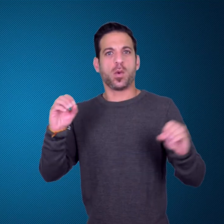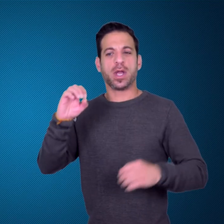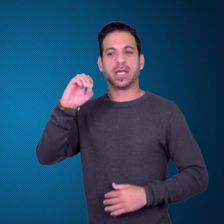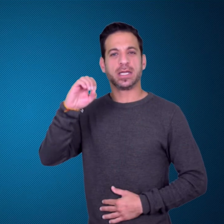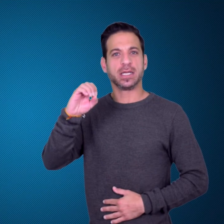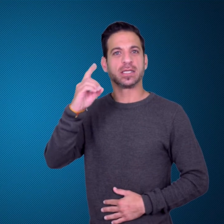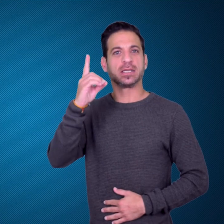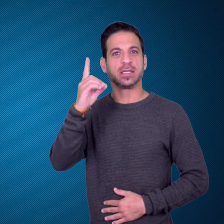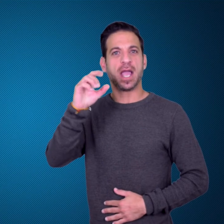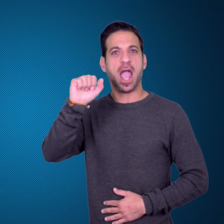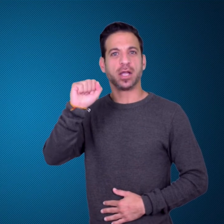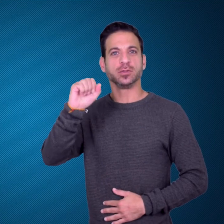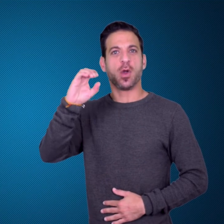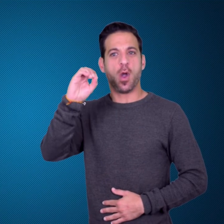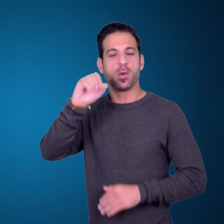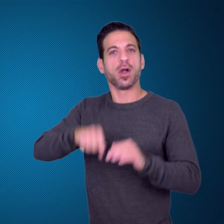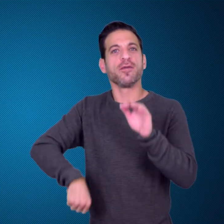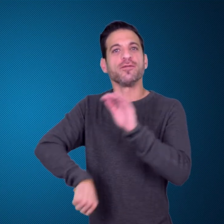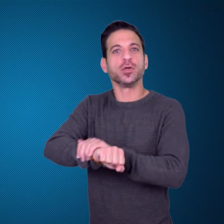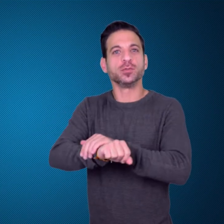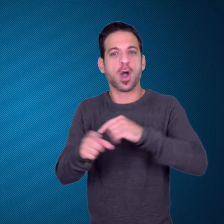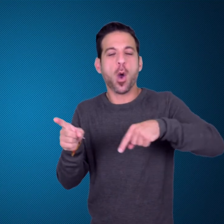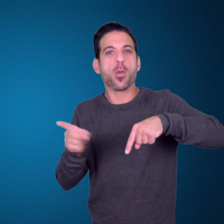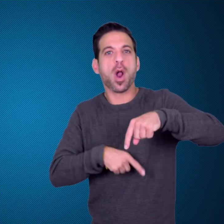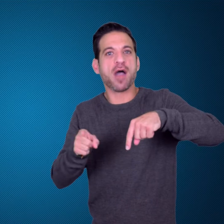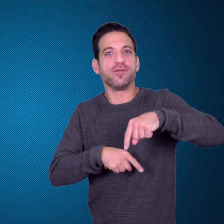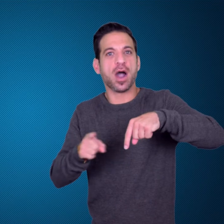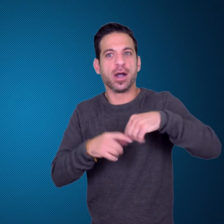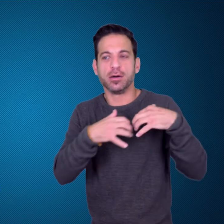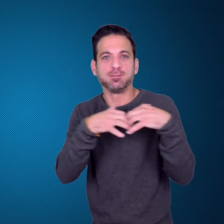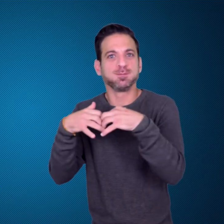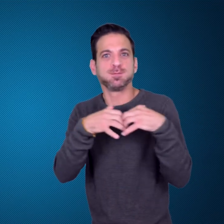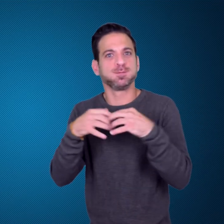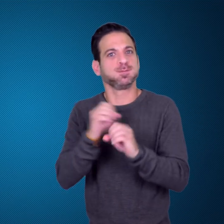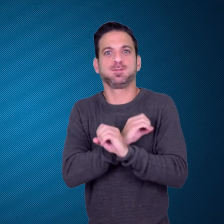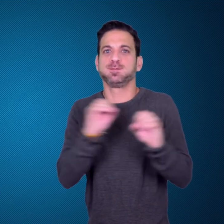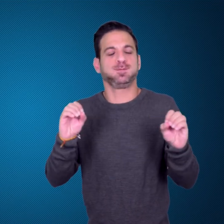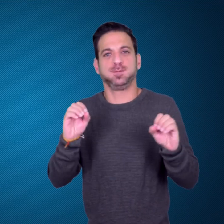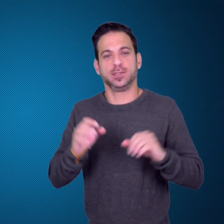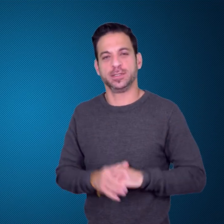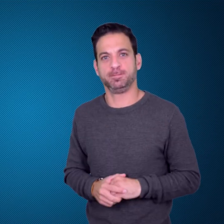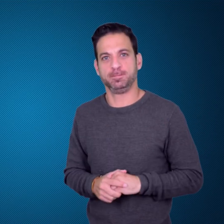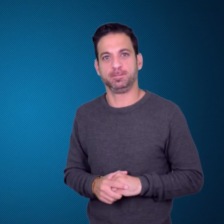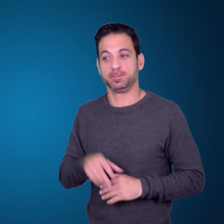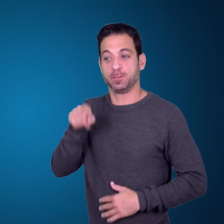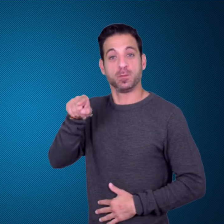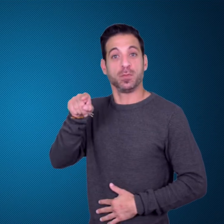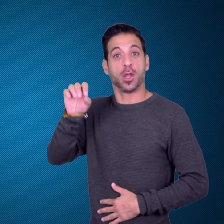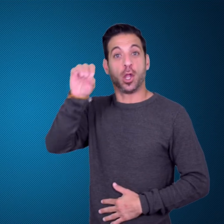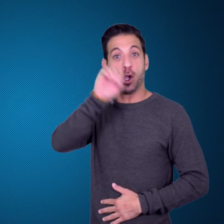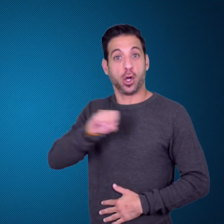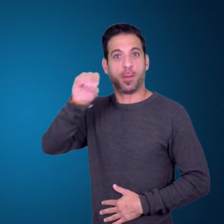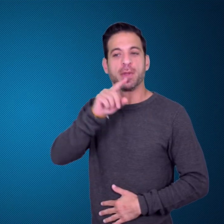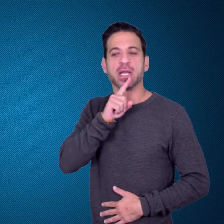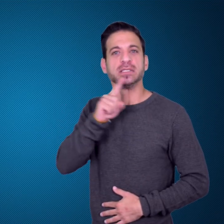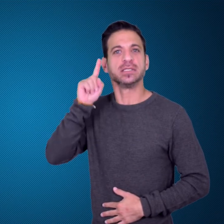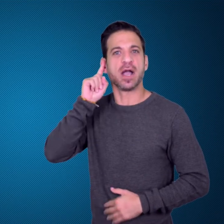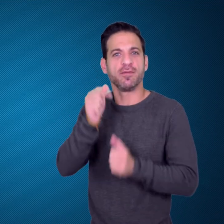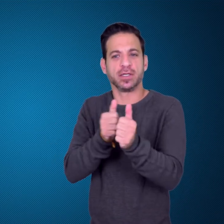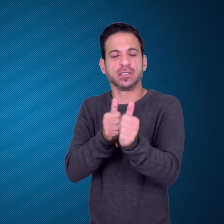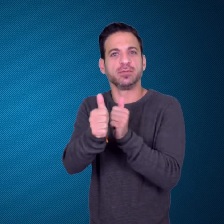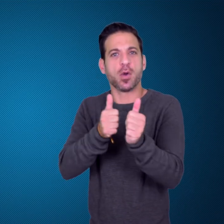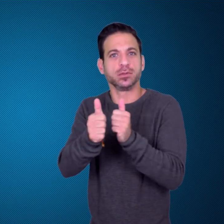No EDSO Football Qualifying Games